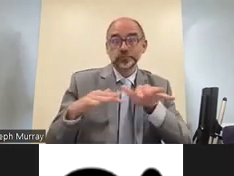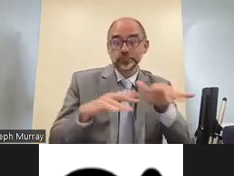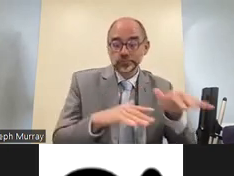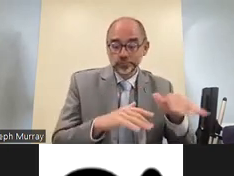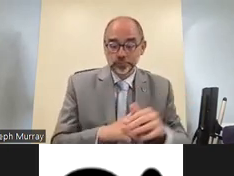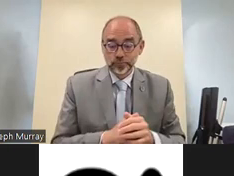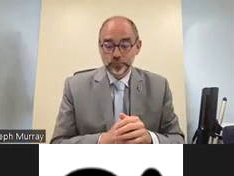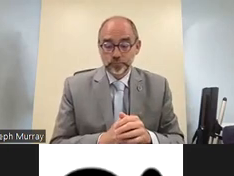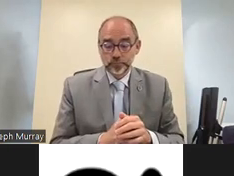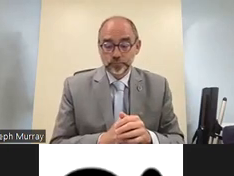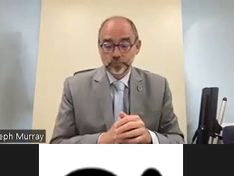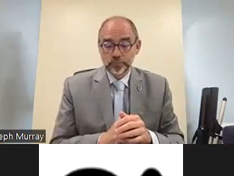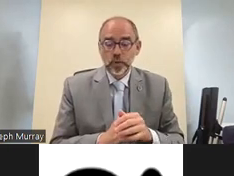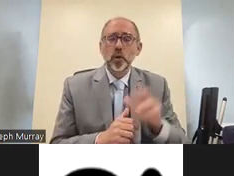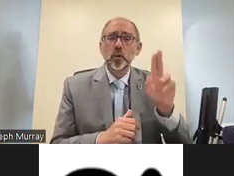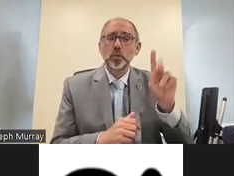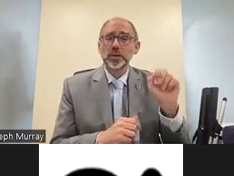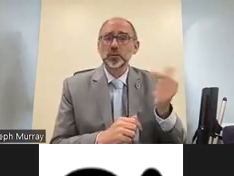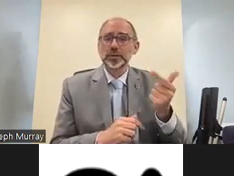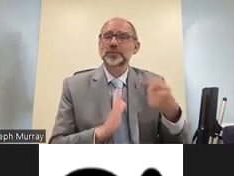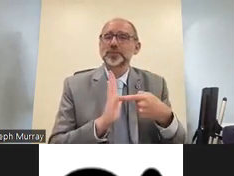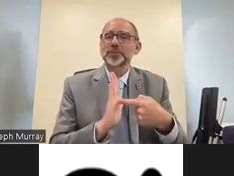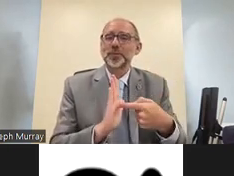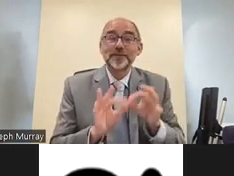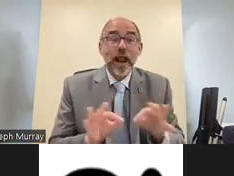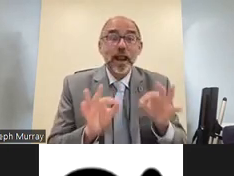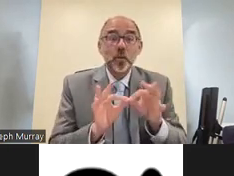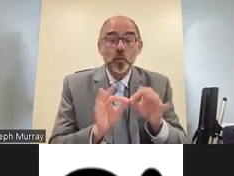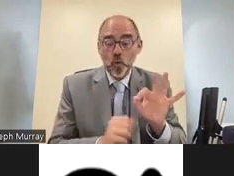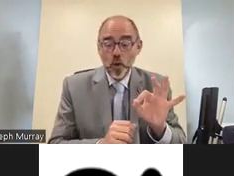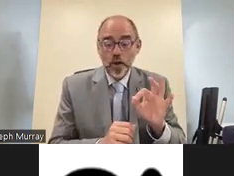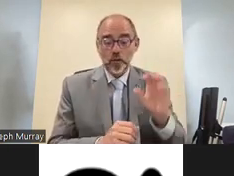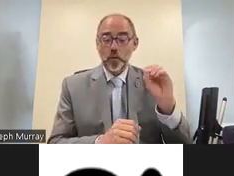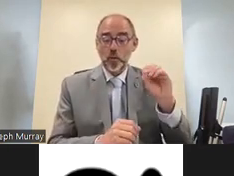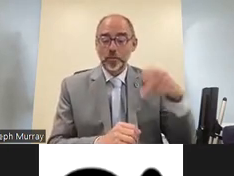but also real-time statistics on the number of to say displaced deaf peoples and their needs